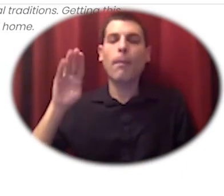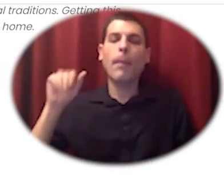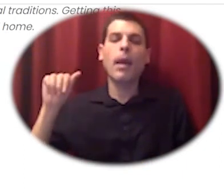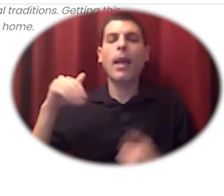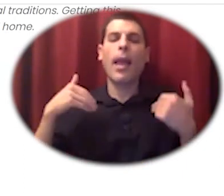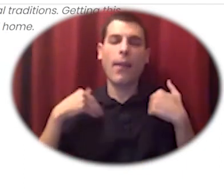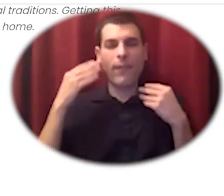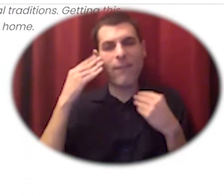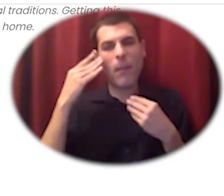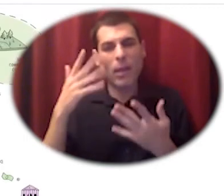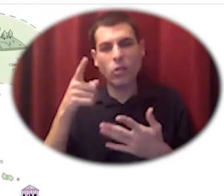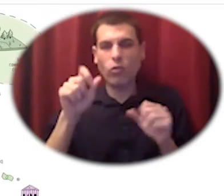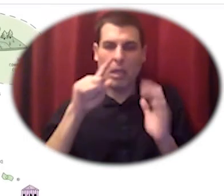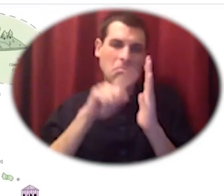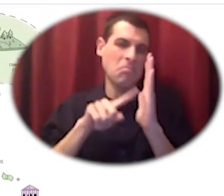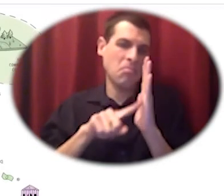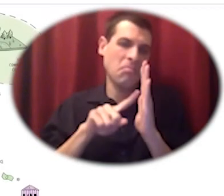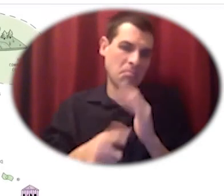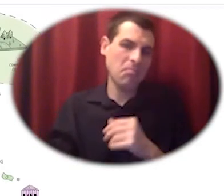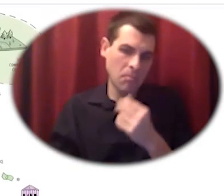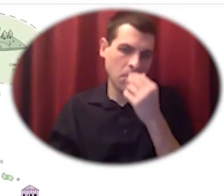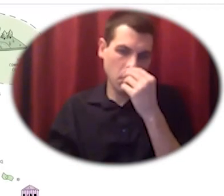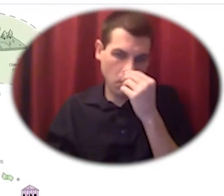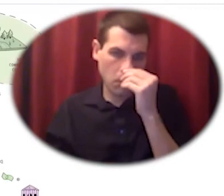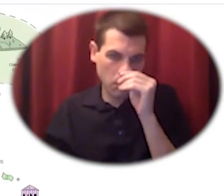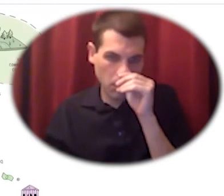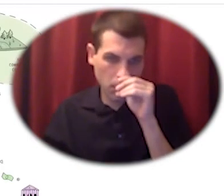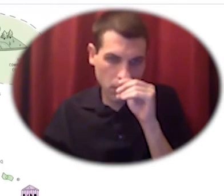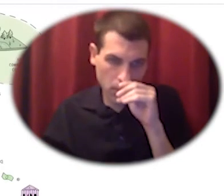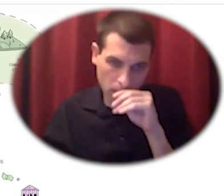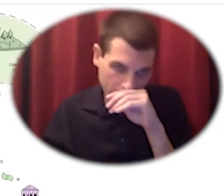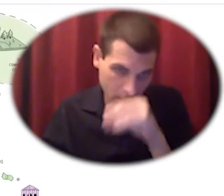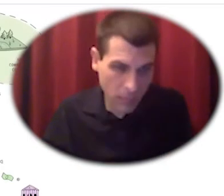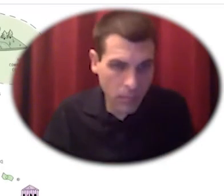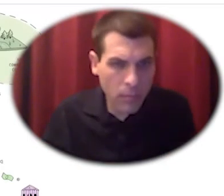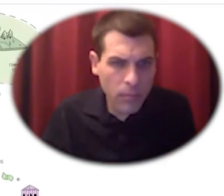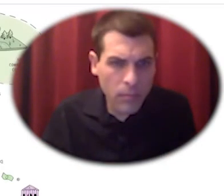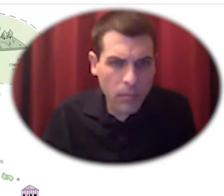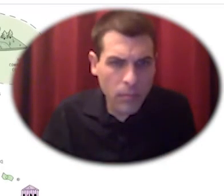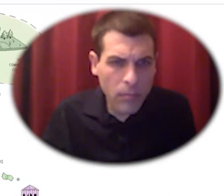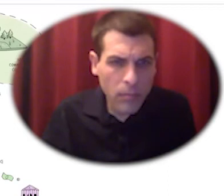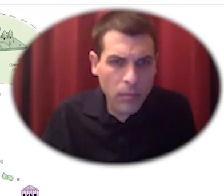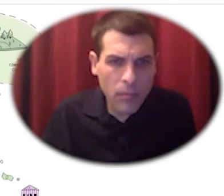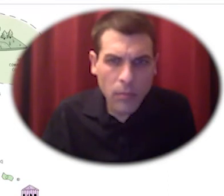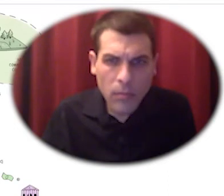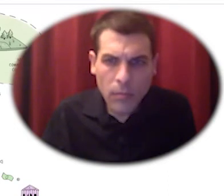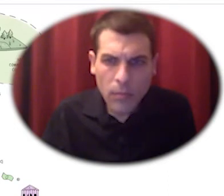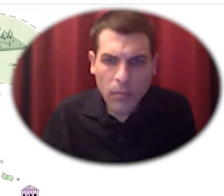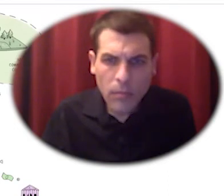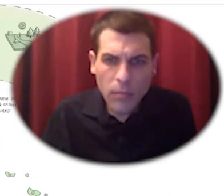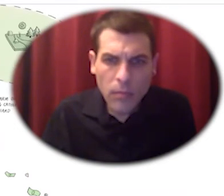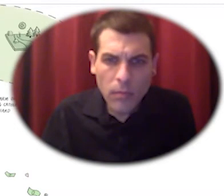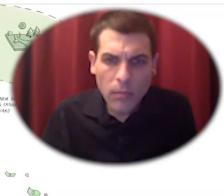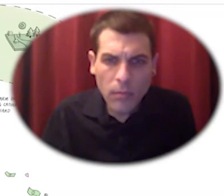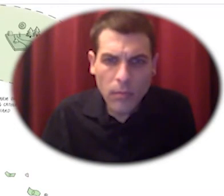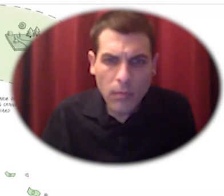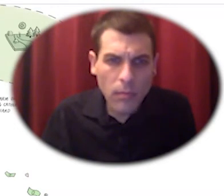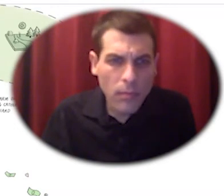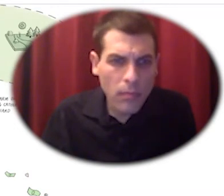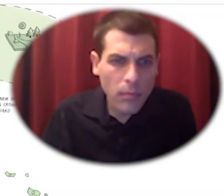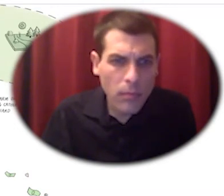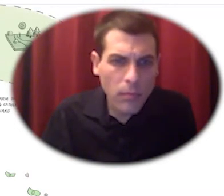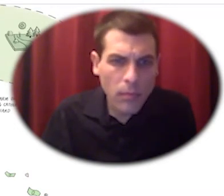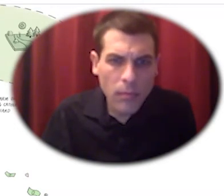here we go um it's not quite the um the blueprint well it's kind of like a blueprint of